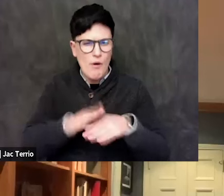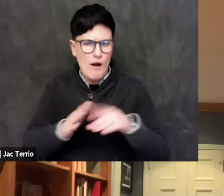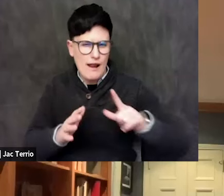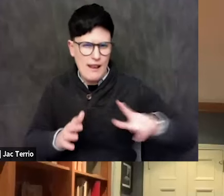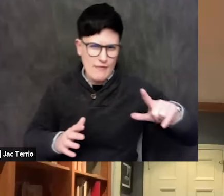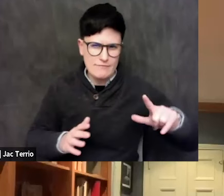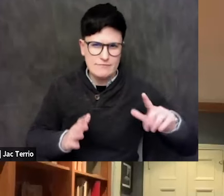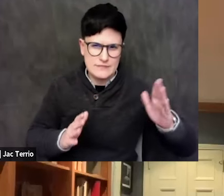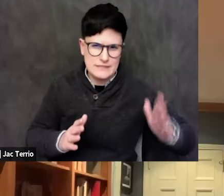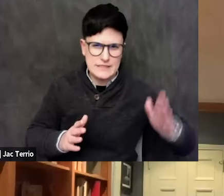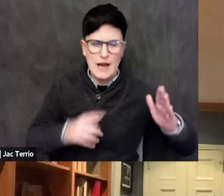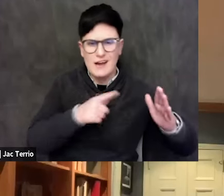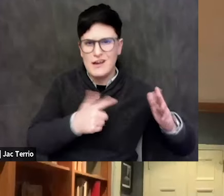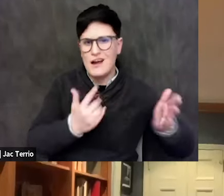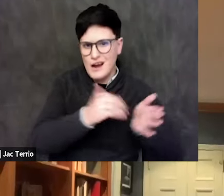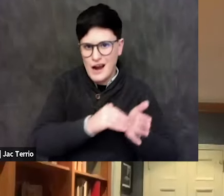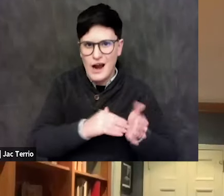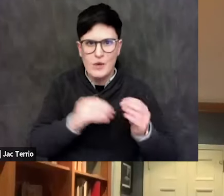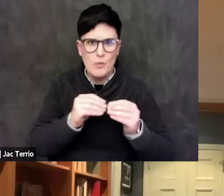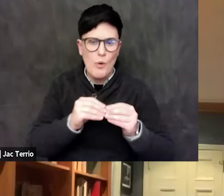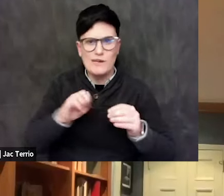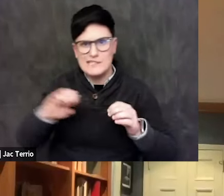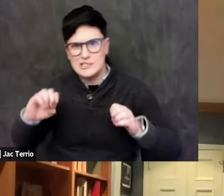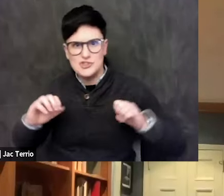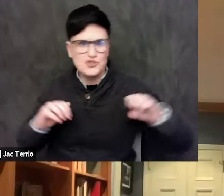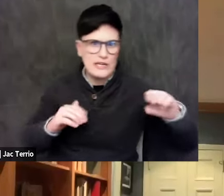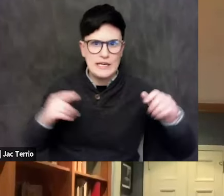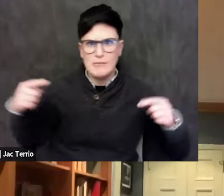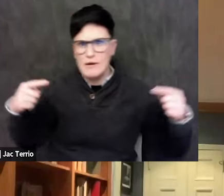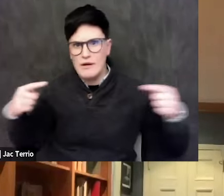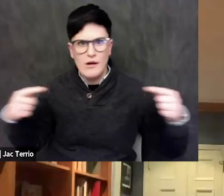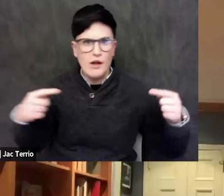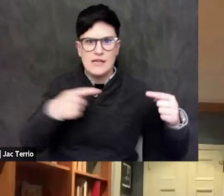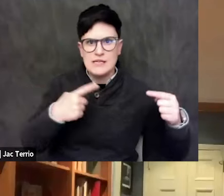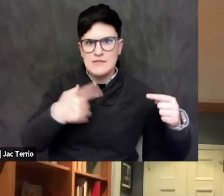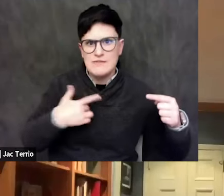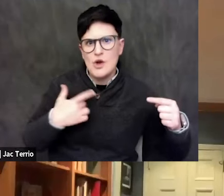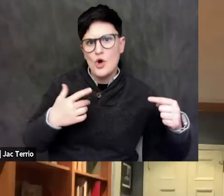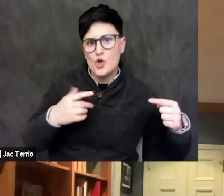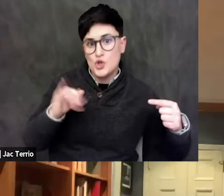again, to go into these binary spaces where Jews are white, Jews are privileged.